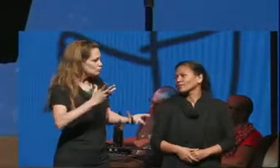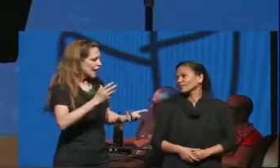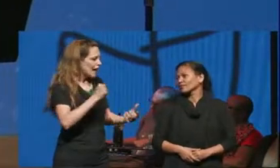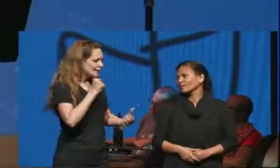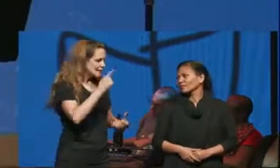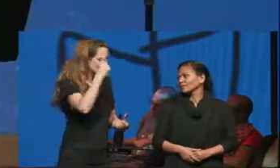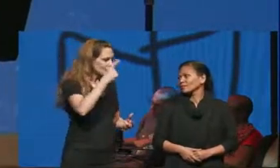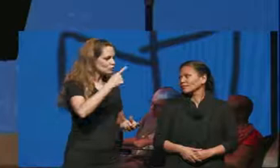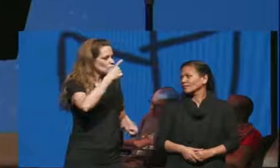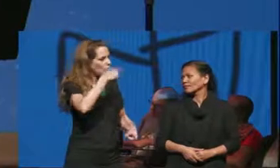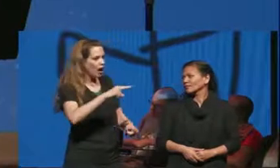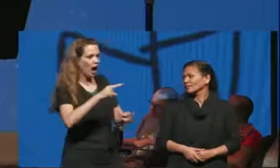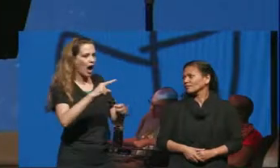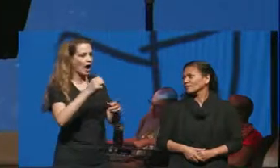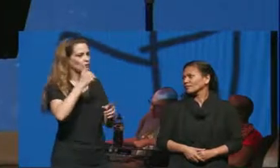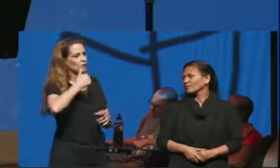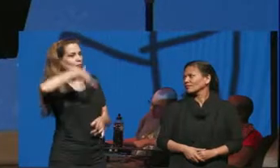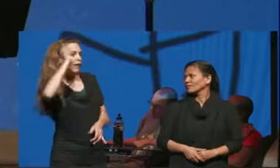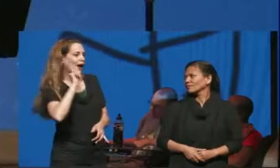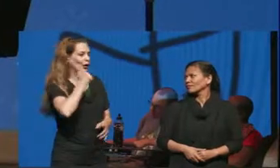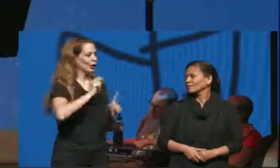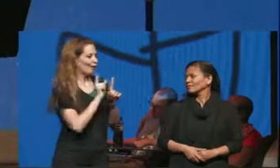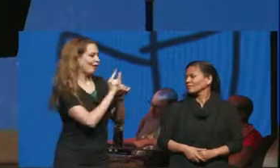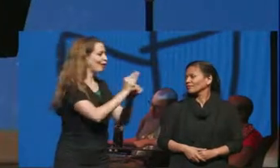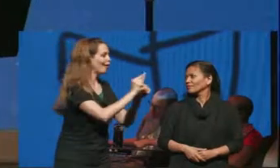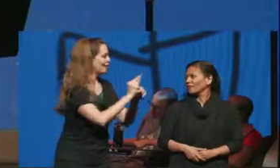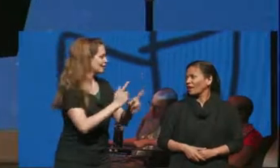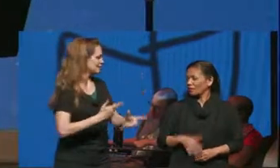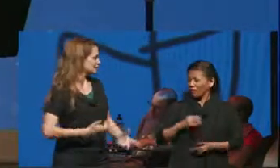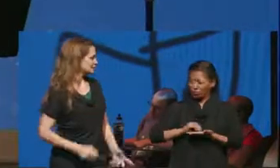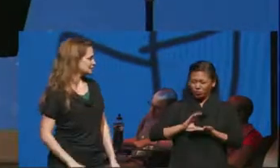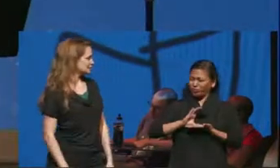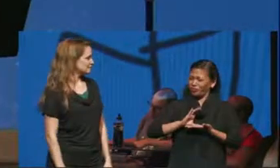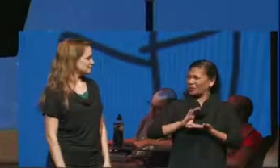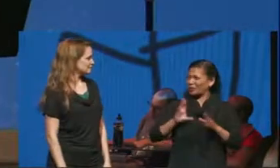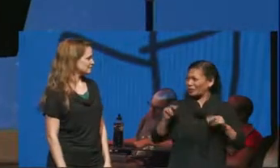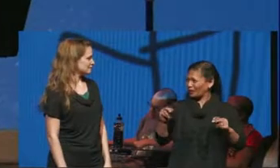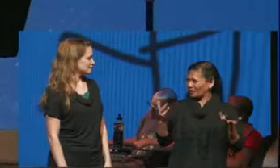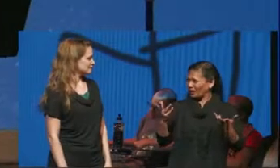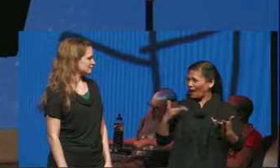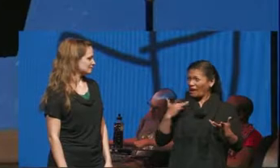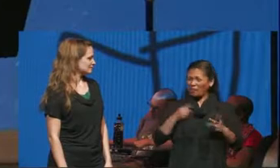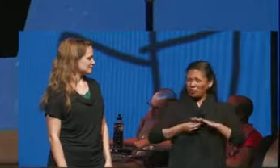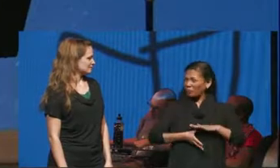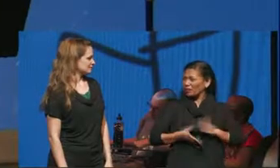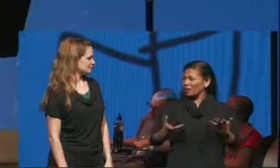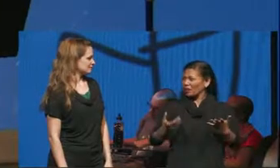you would mind Claudette pawing all over you but it wasn't a morale booster you know you made me feel as though nobody could be interested in me on us there